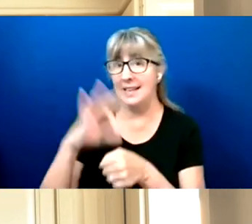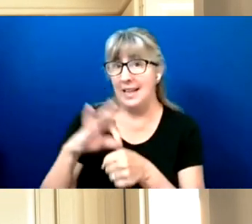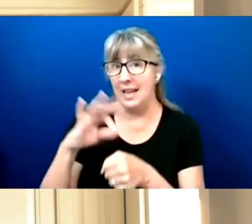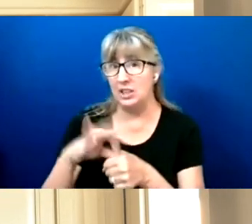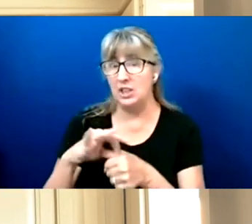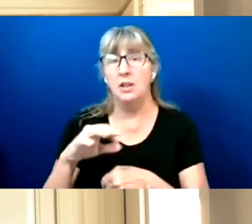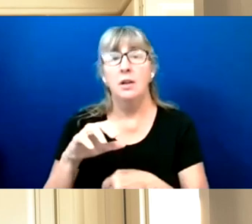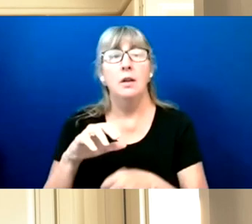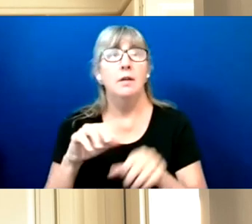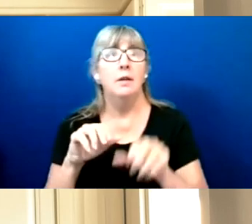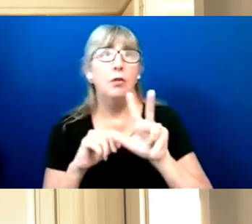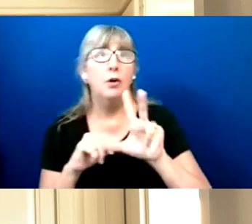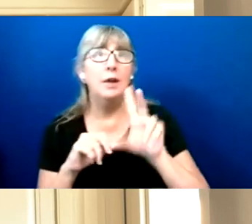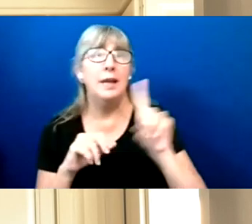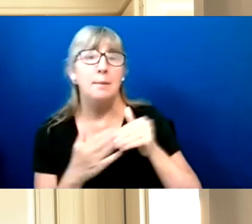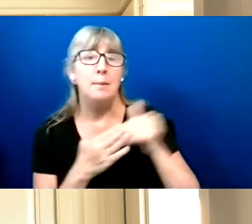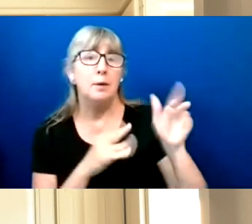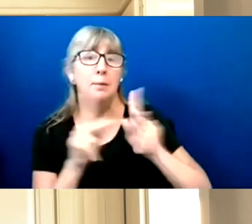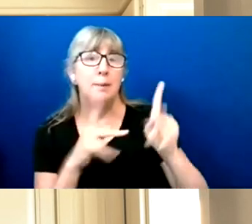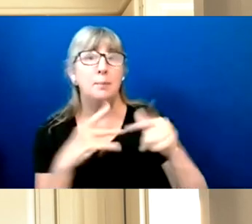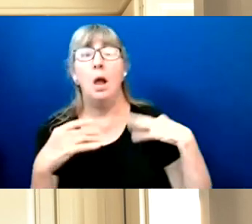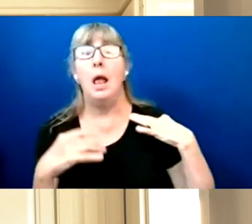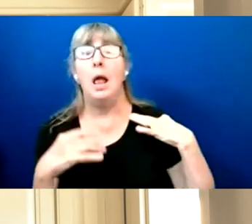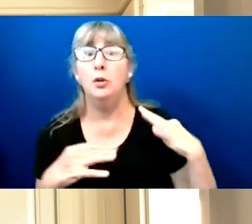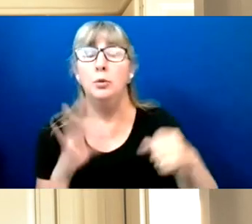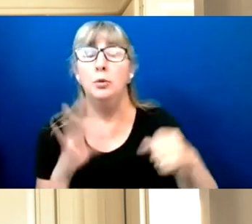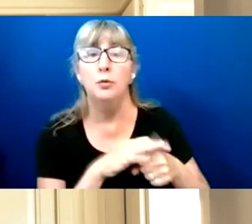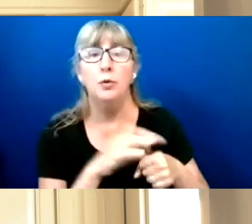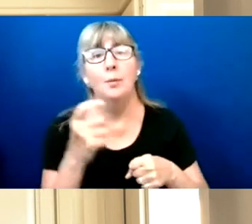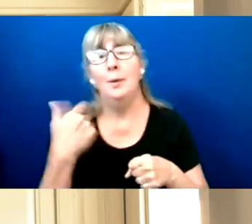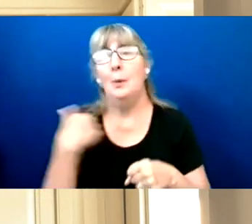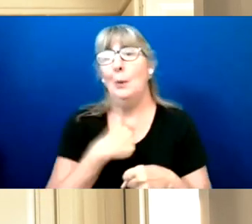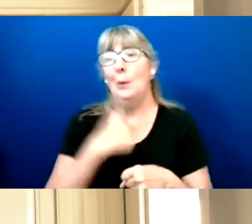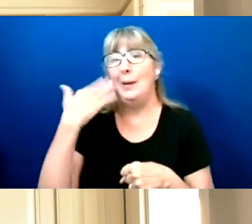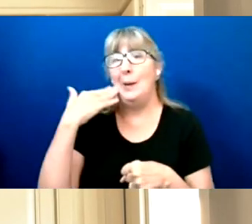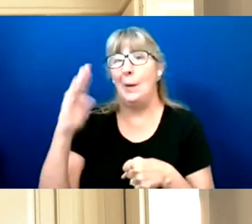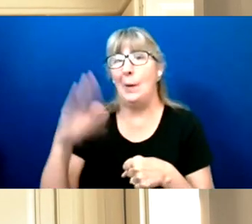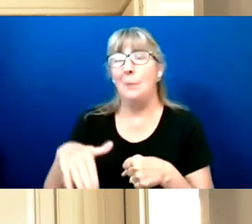vote, but we know that people with disabilities voted at a rate of seven percentage points